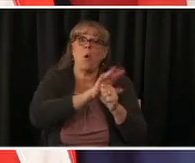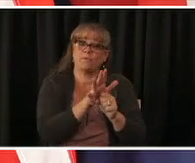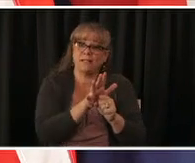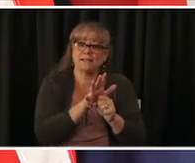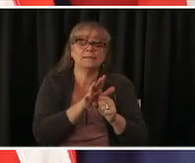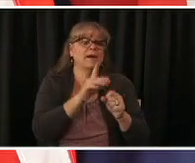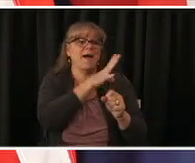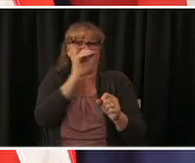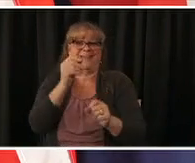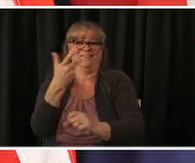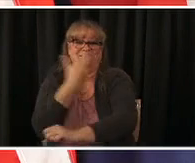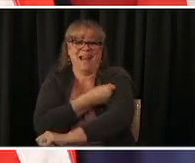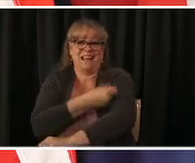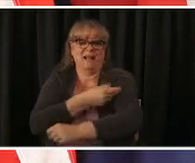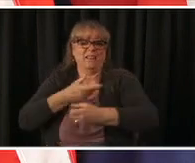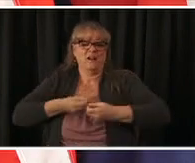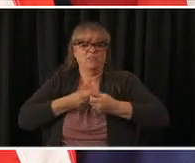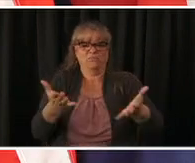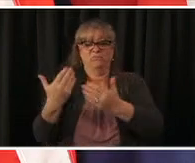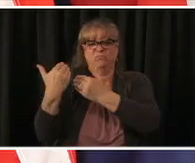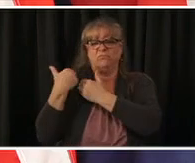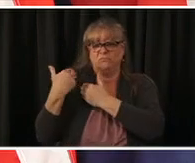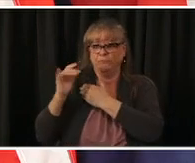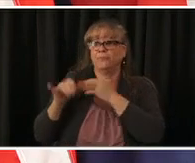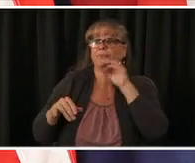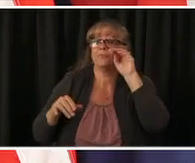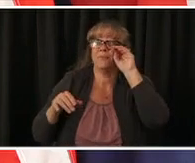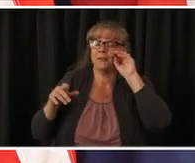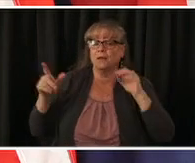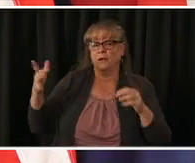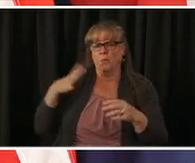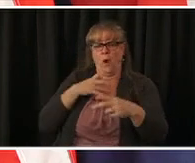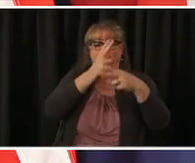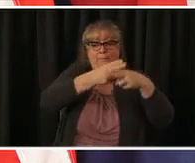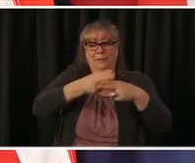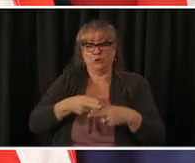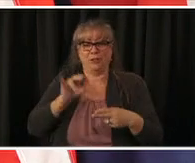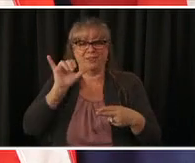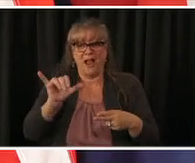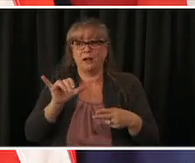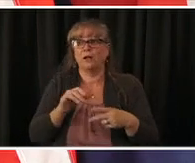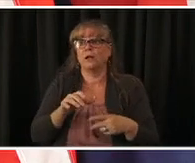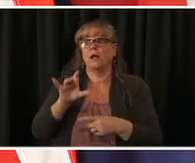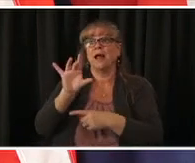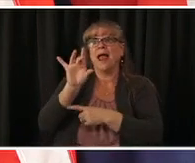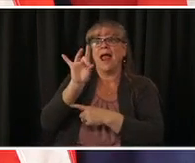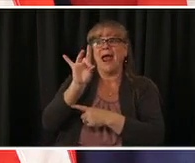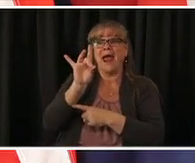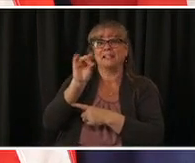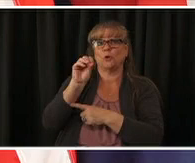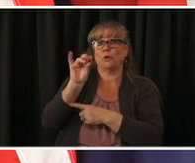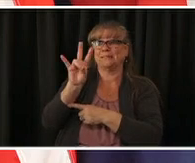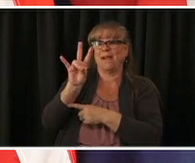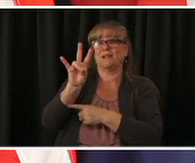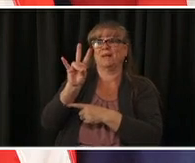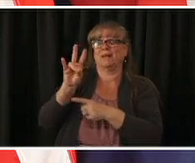i first want to provide some numbers of where we are today we have 807 new cases now uh there's